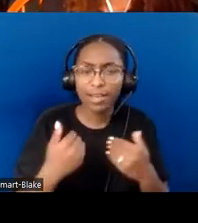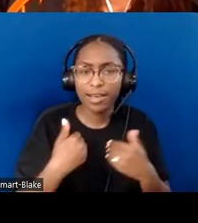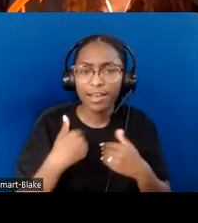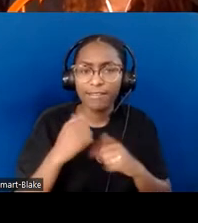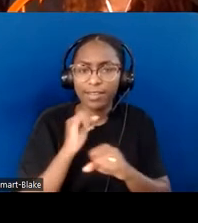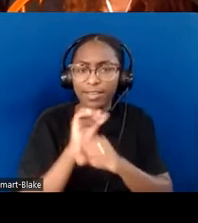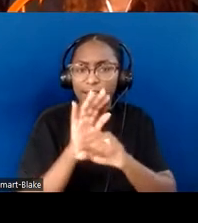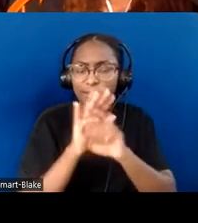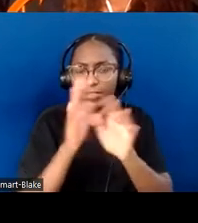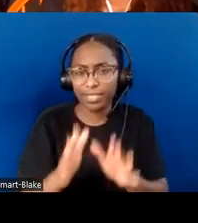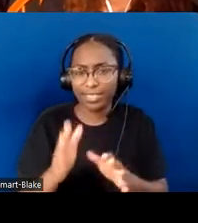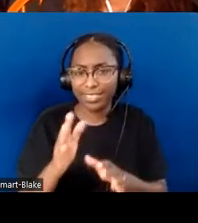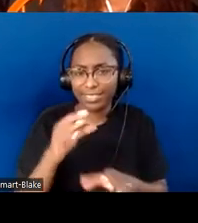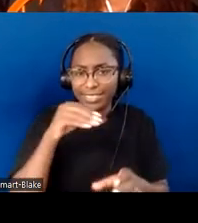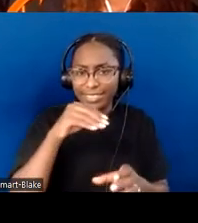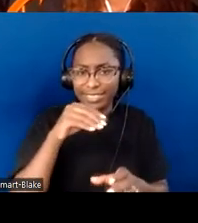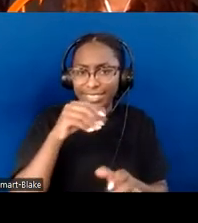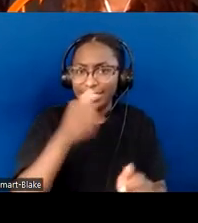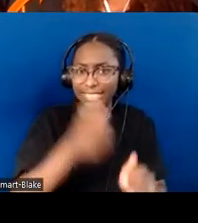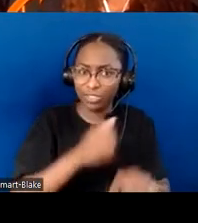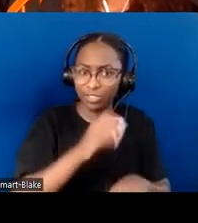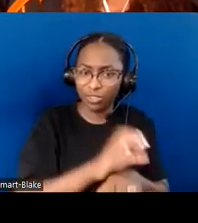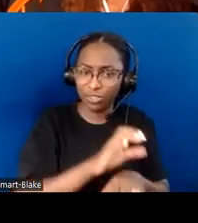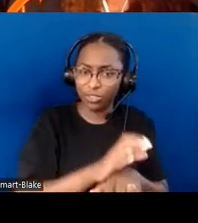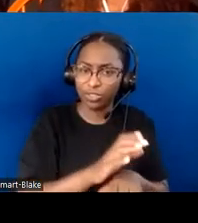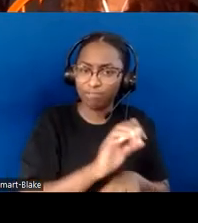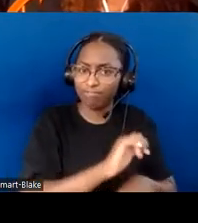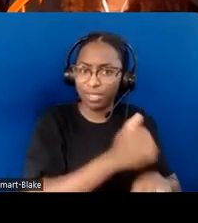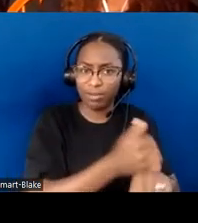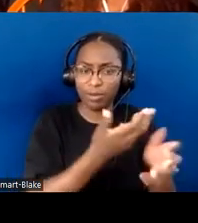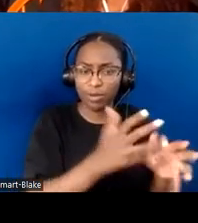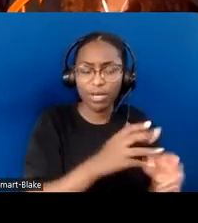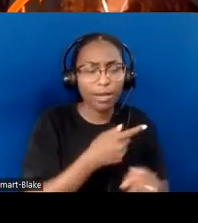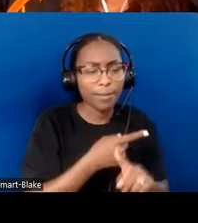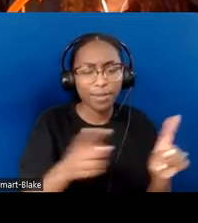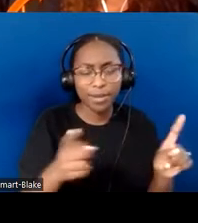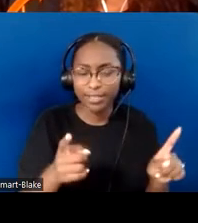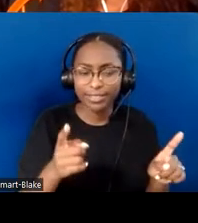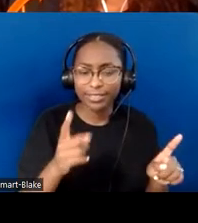because it's pretty hard to do any kind of change— particularly any systemic change—